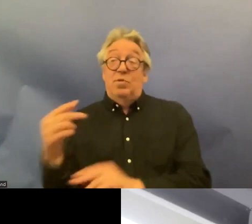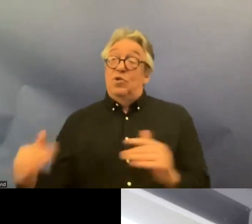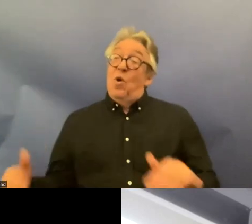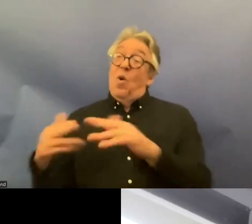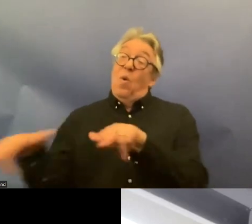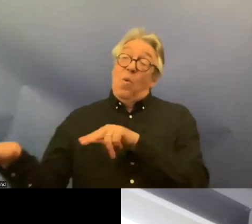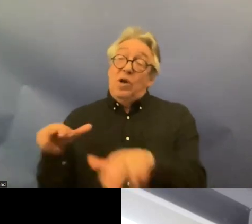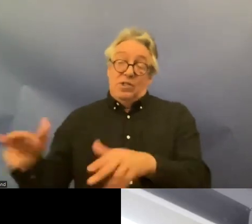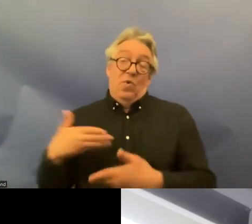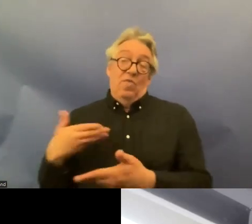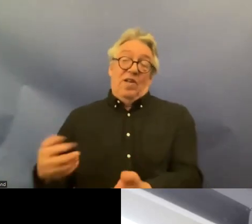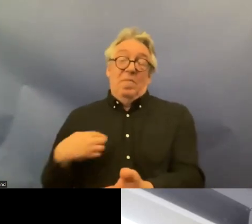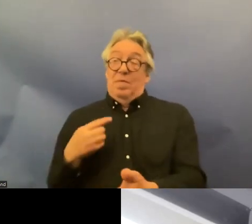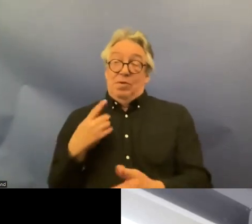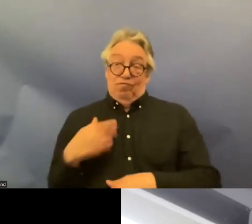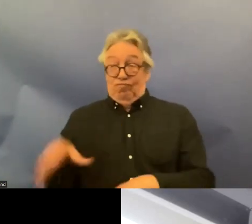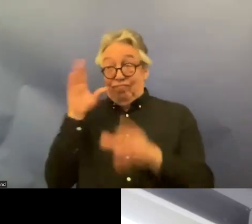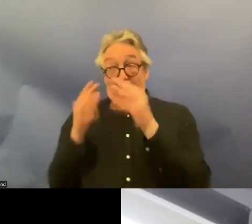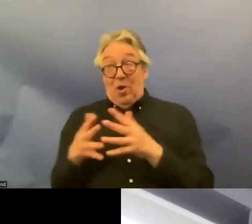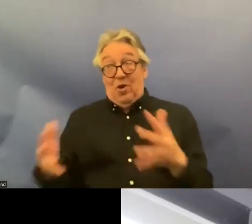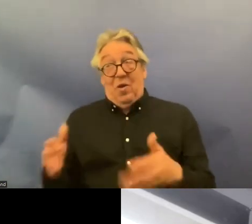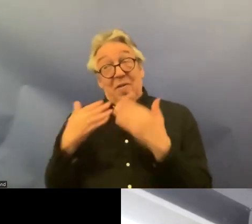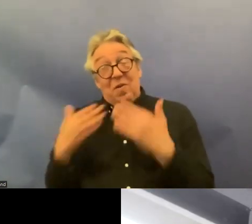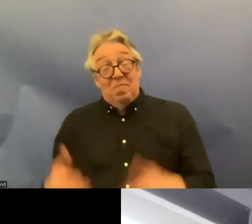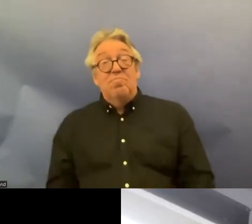me today it's been really a great learning experience thank